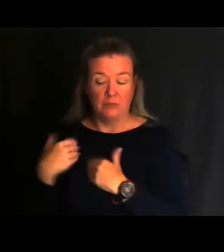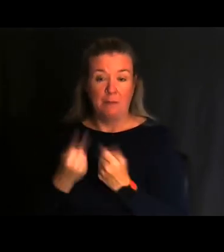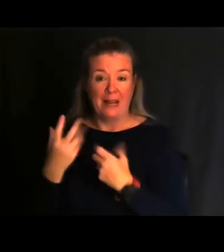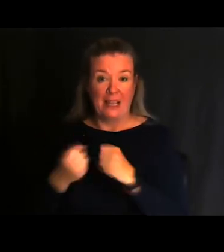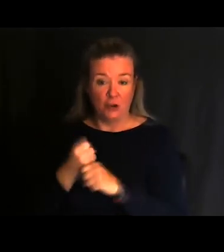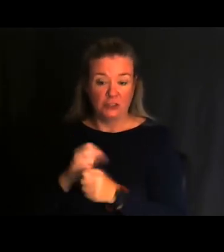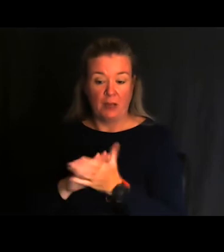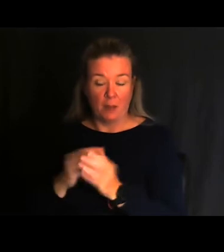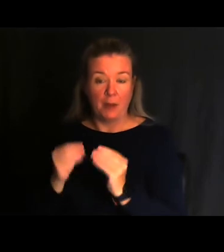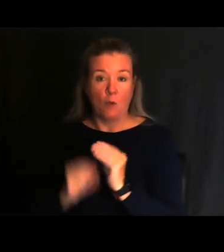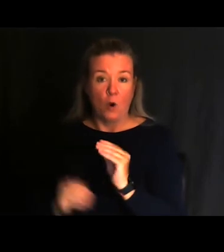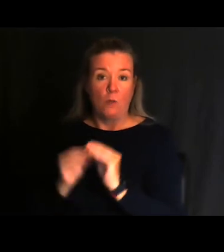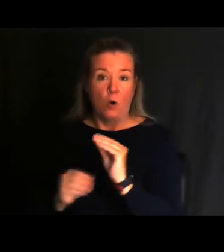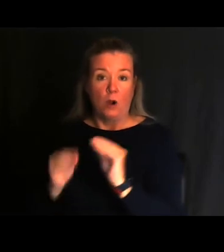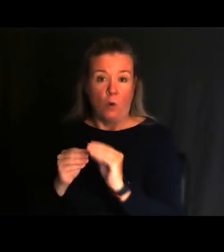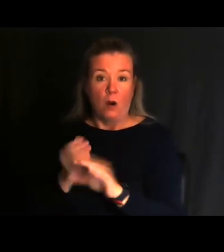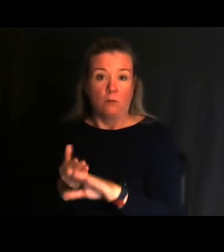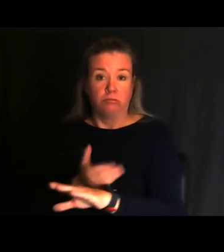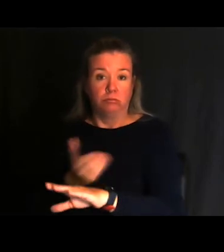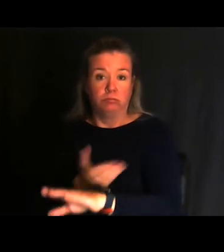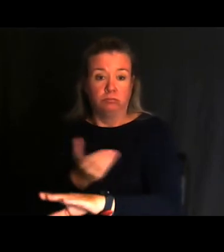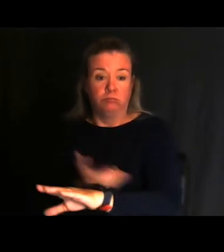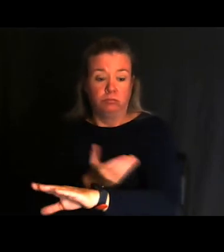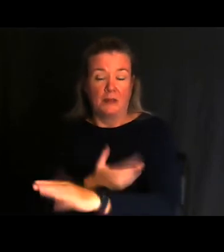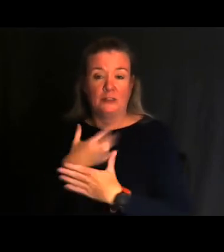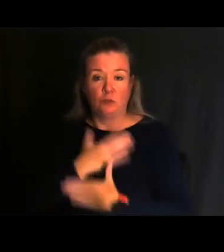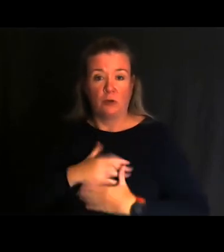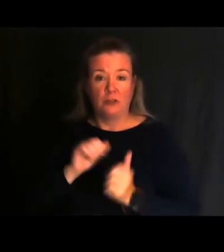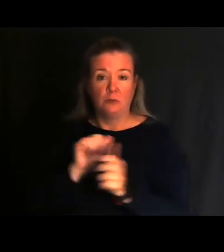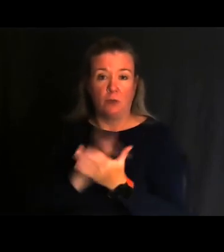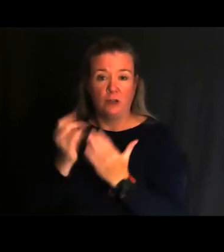It is another one of our Access to Recreation projects with the Kellogg Foundation and that's